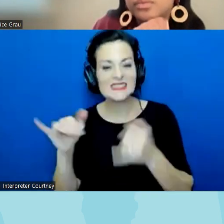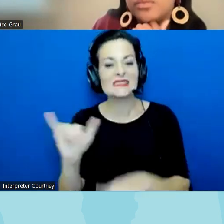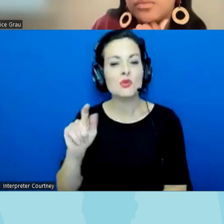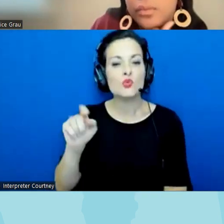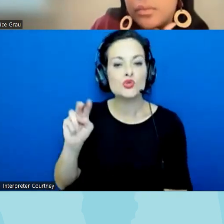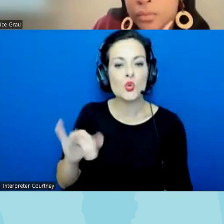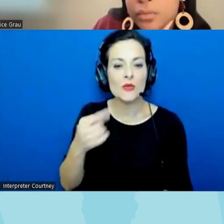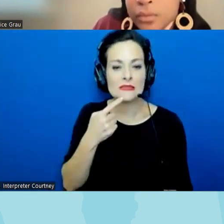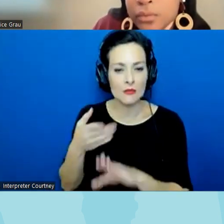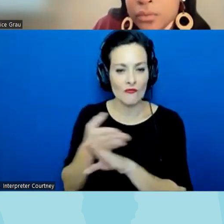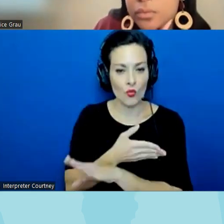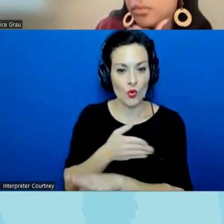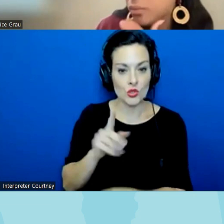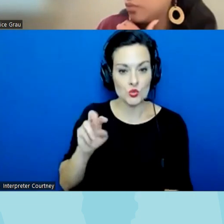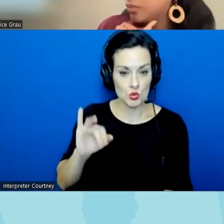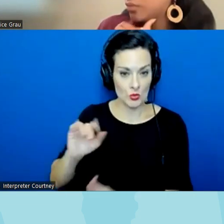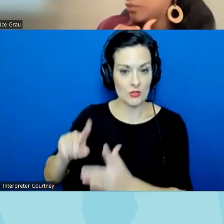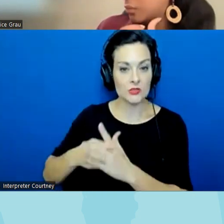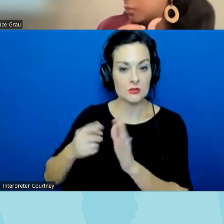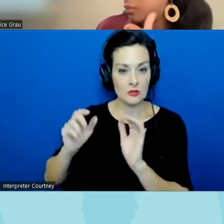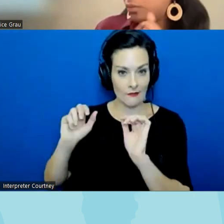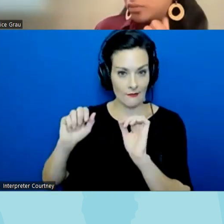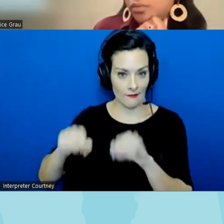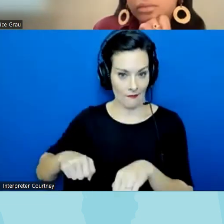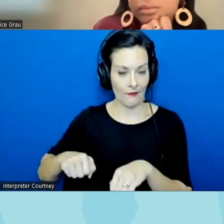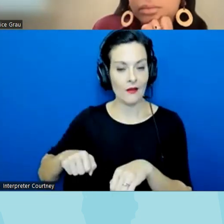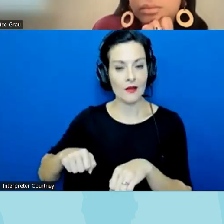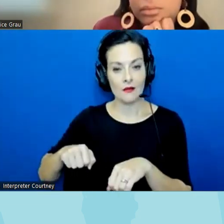to start us off uh with anything else you'd like to say about yours and then we can um go